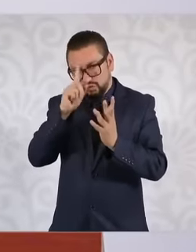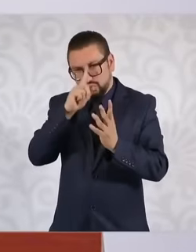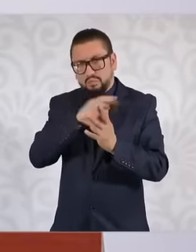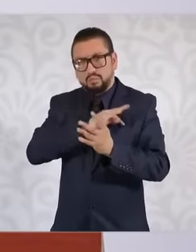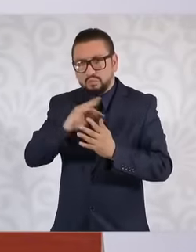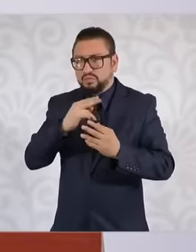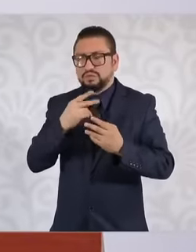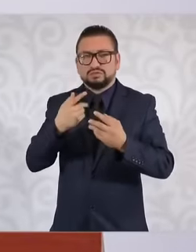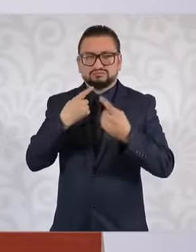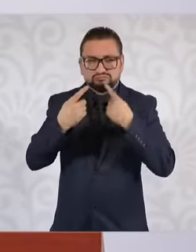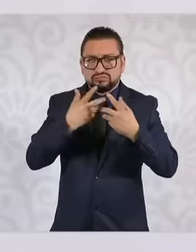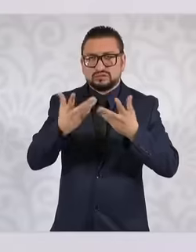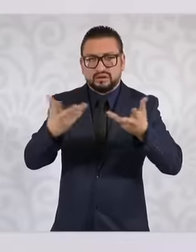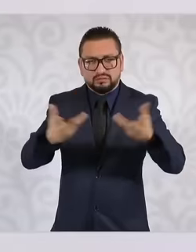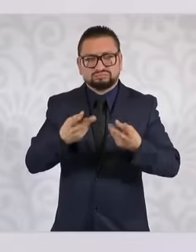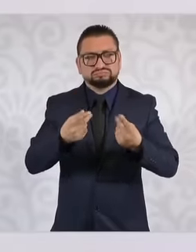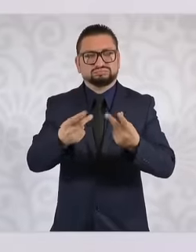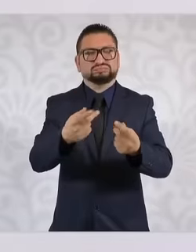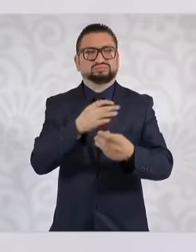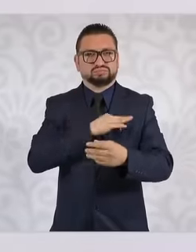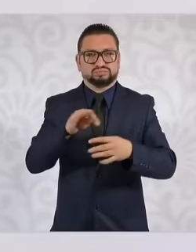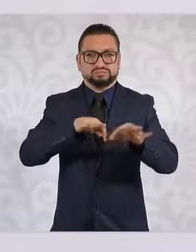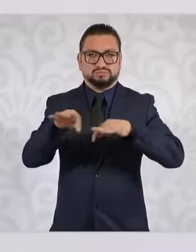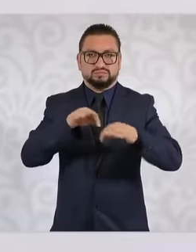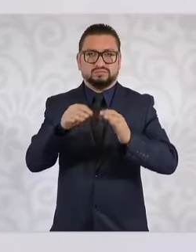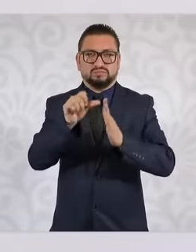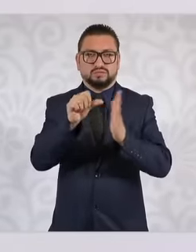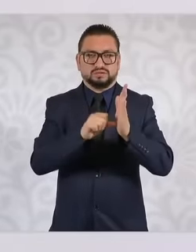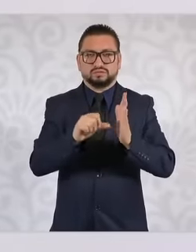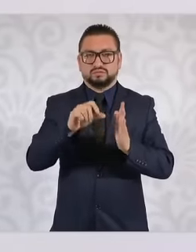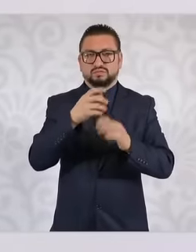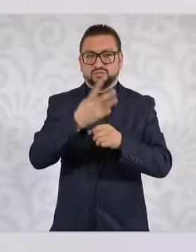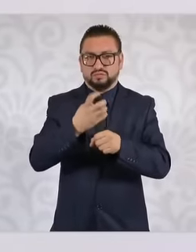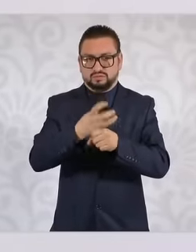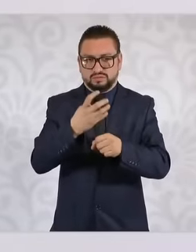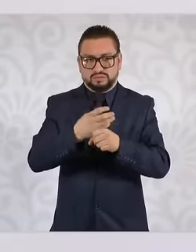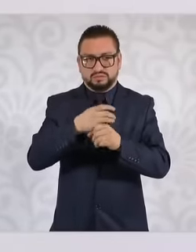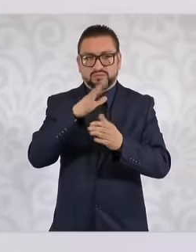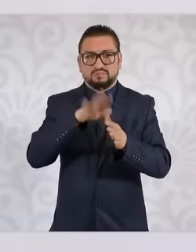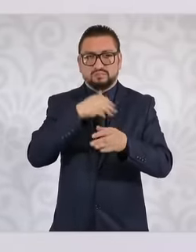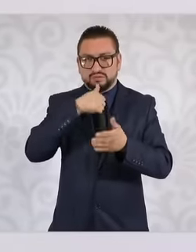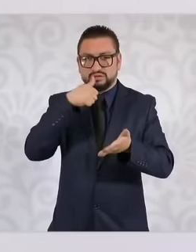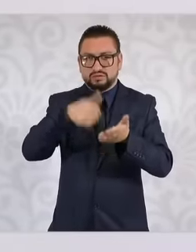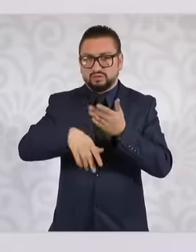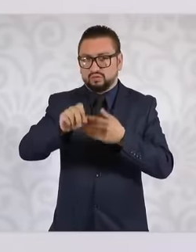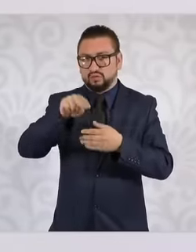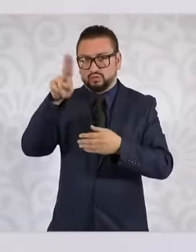act decisively in accordance with the fourth article of the charter of the United Nations and recognize